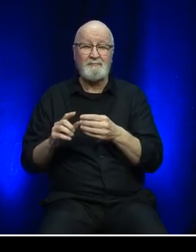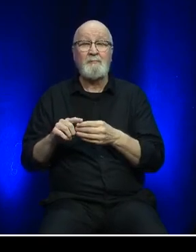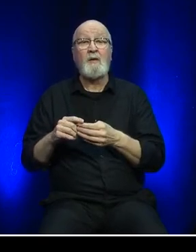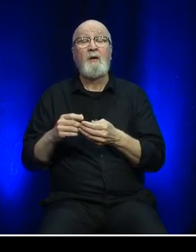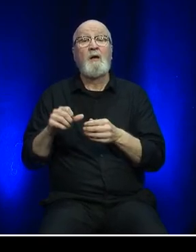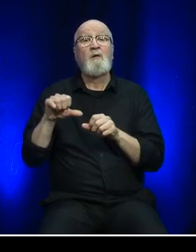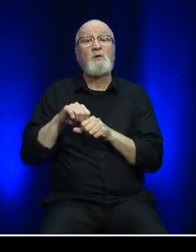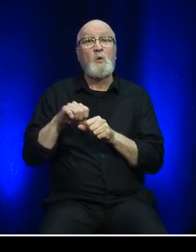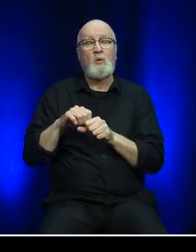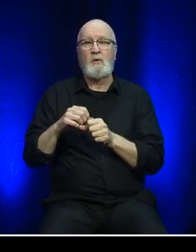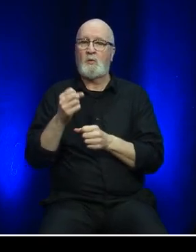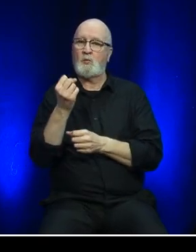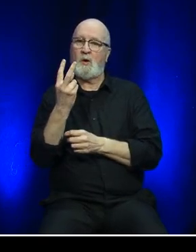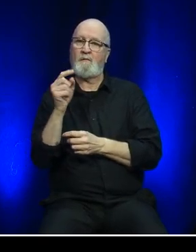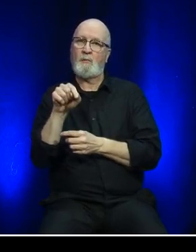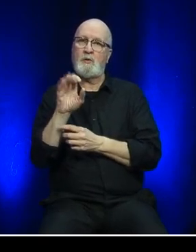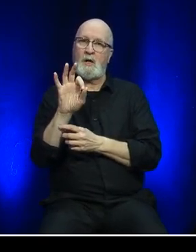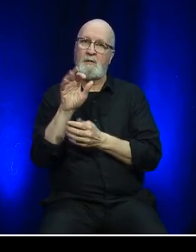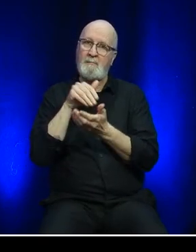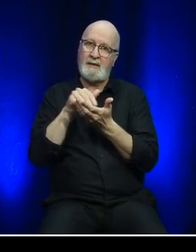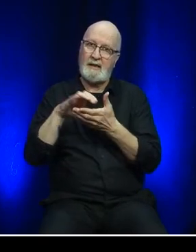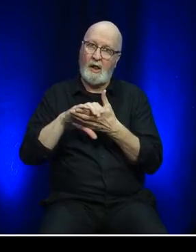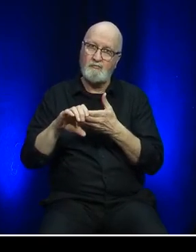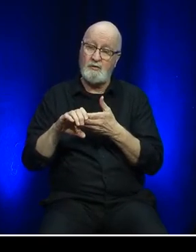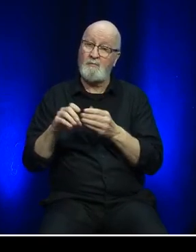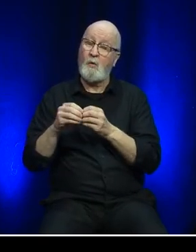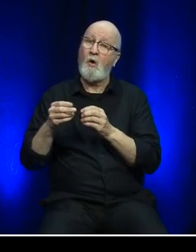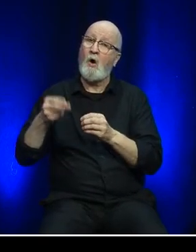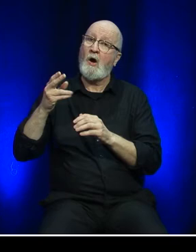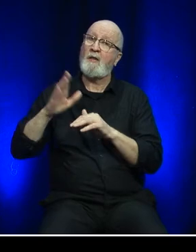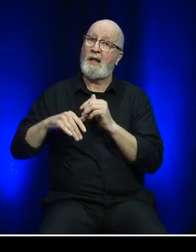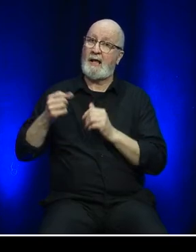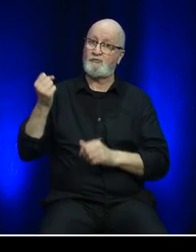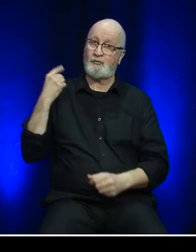Fuel expenses were $12.9 million higher than the previous year,